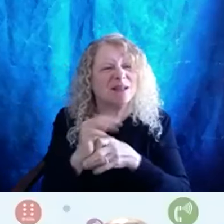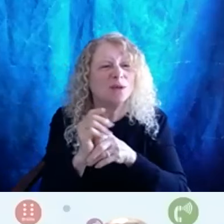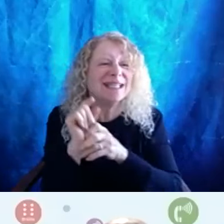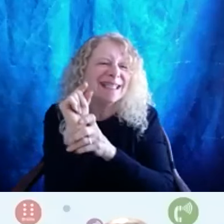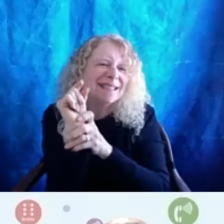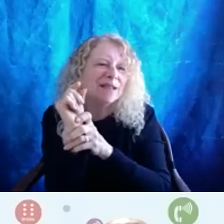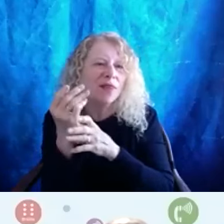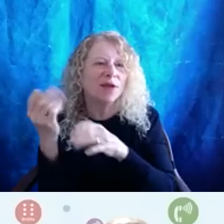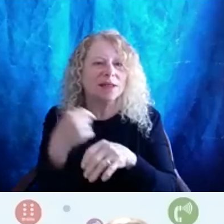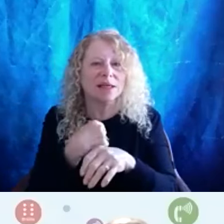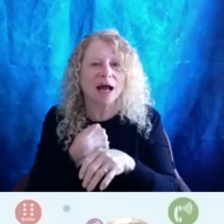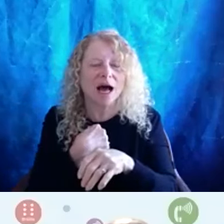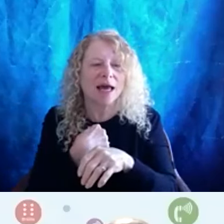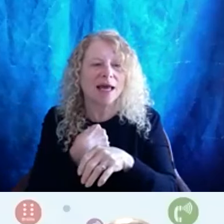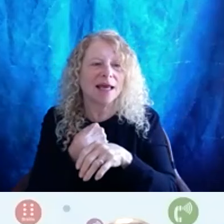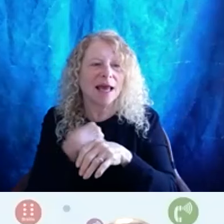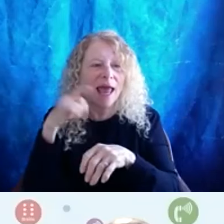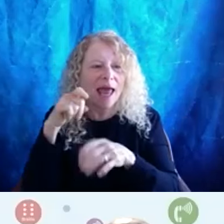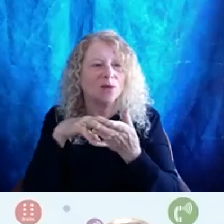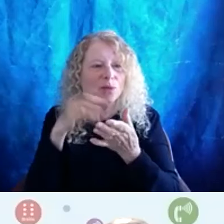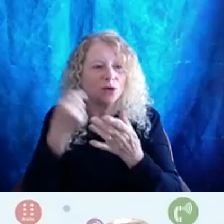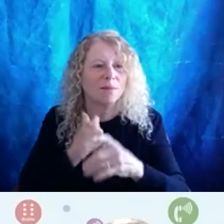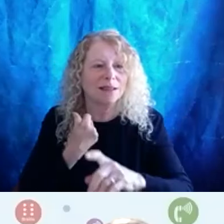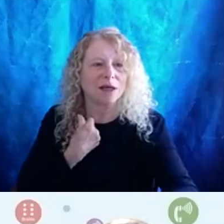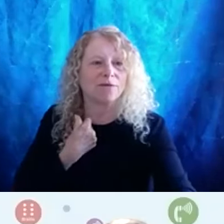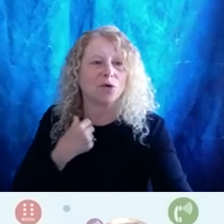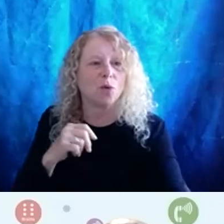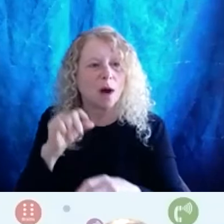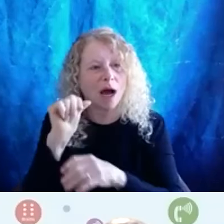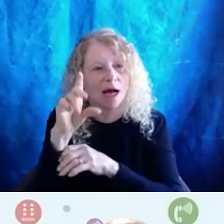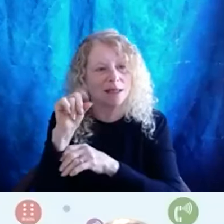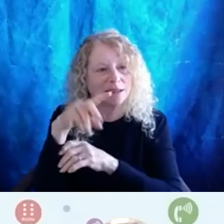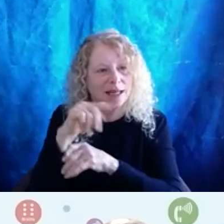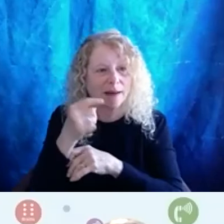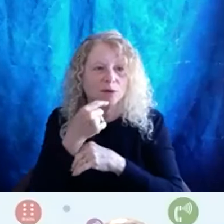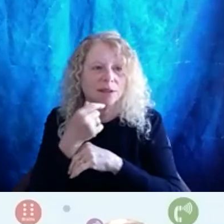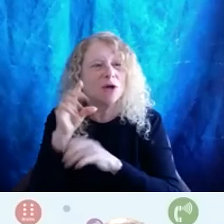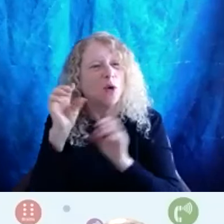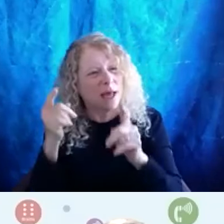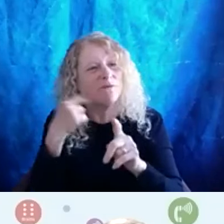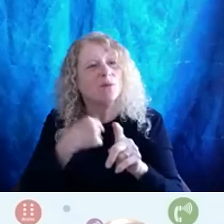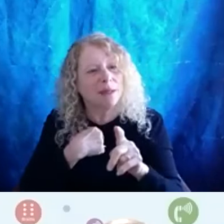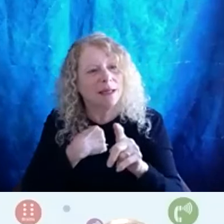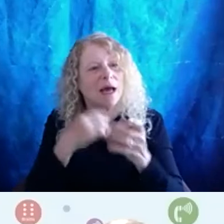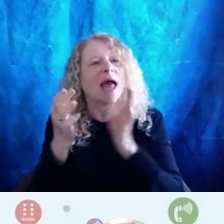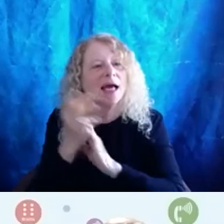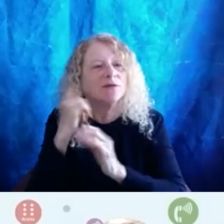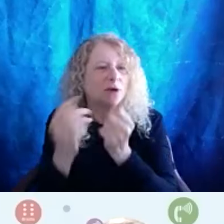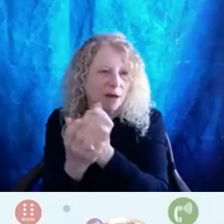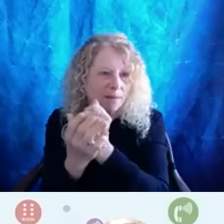I had to learn myself to adapt to say it's okay for me to ask for help. It's okay for me to ask for